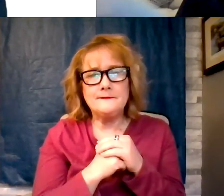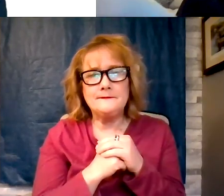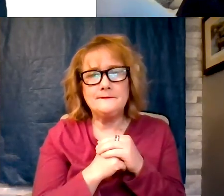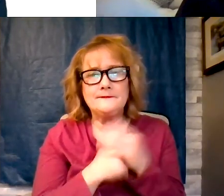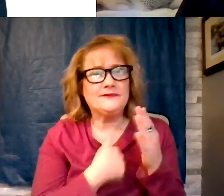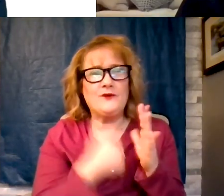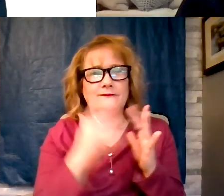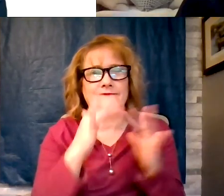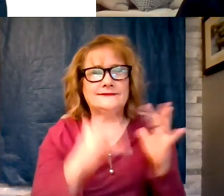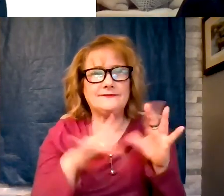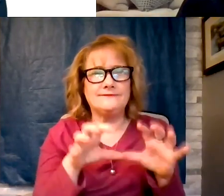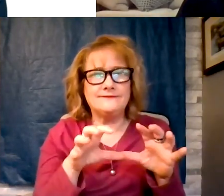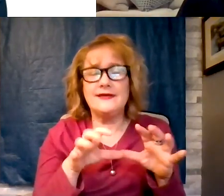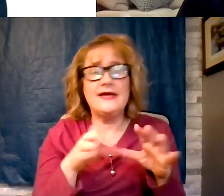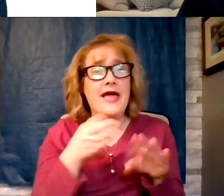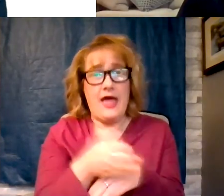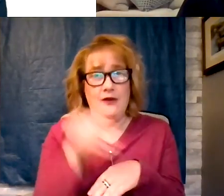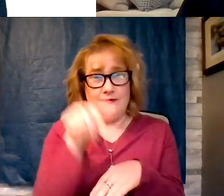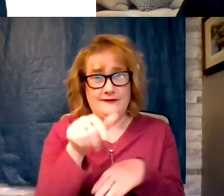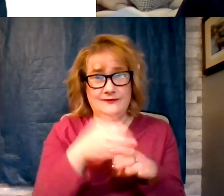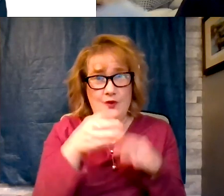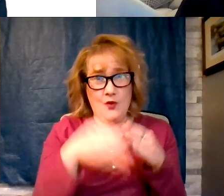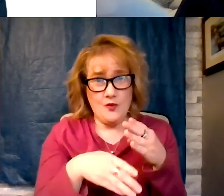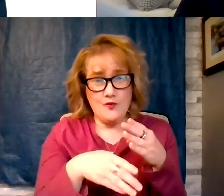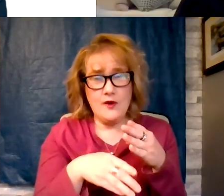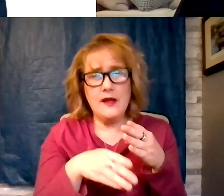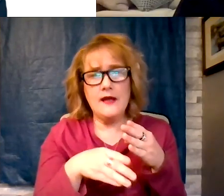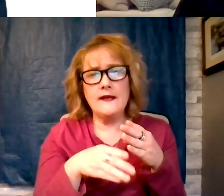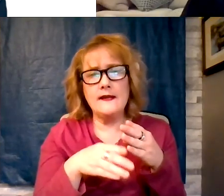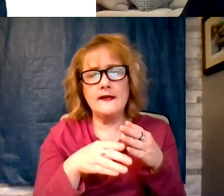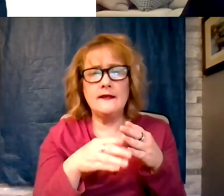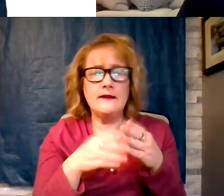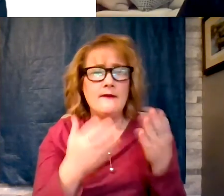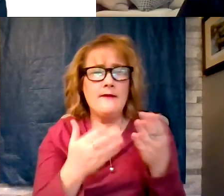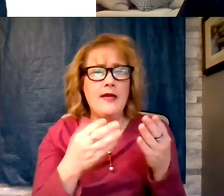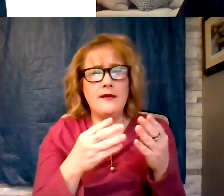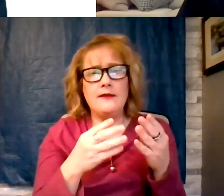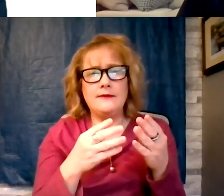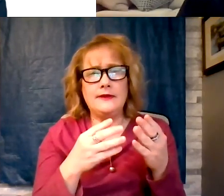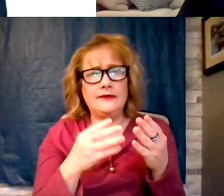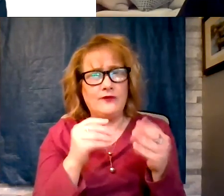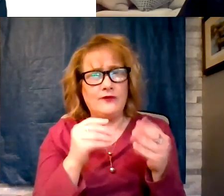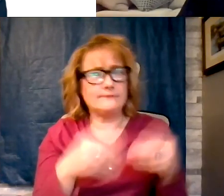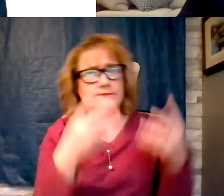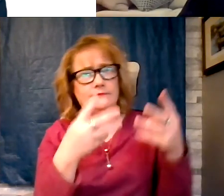Is over, give at least a week and the honest diet the doctor